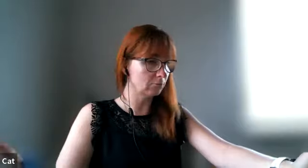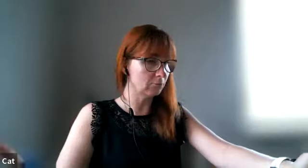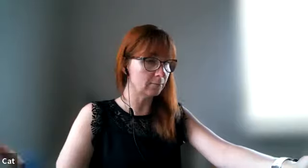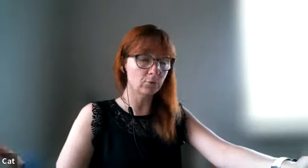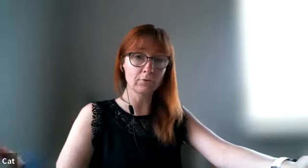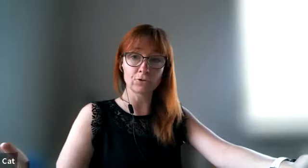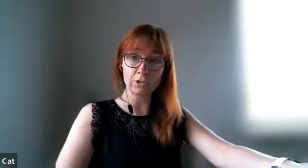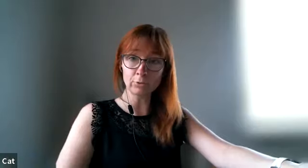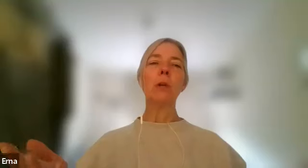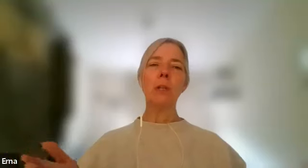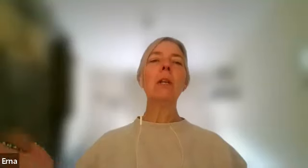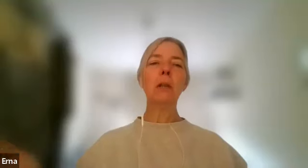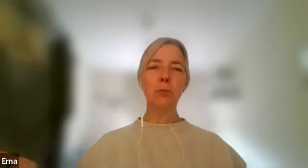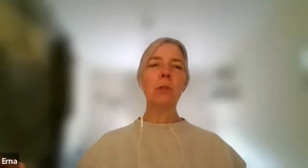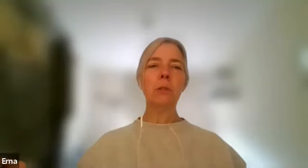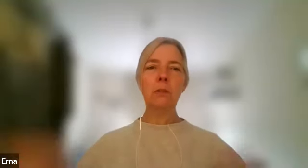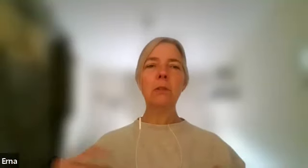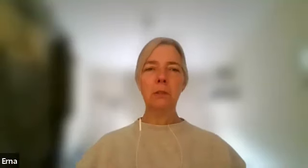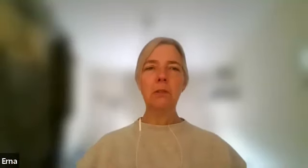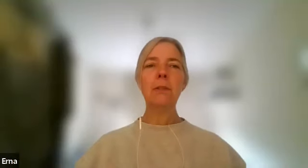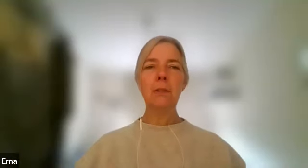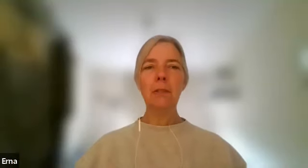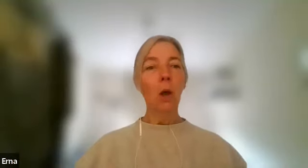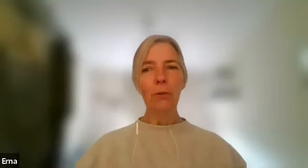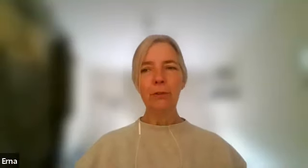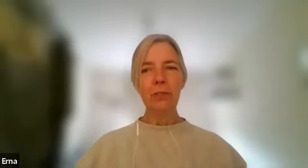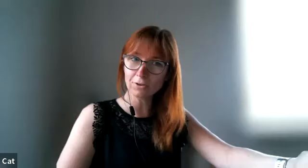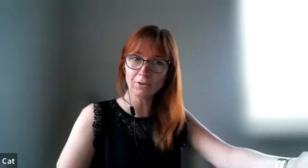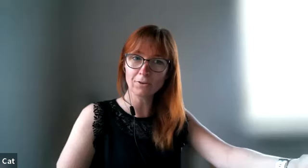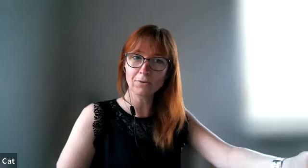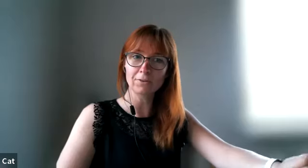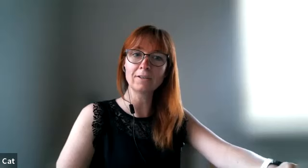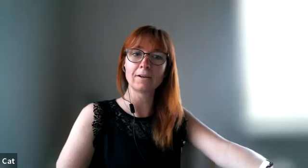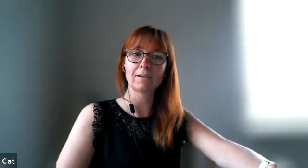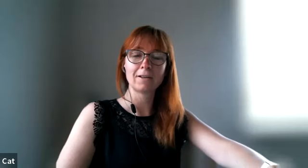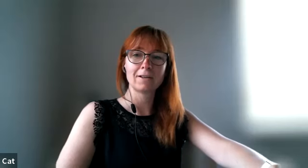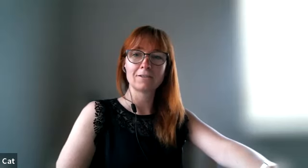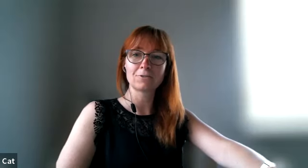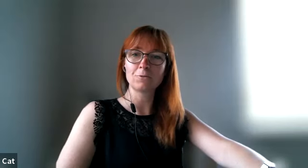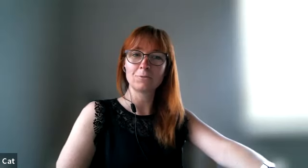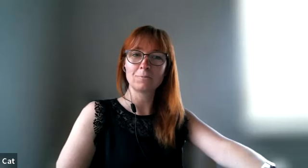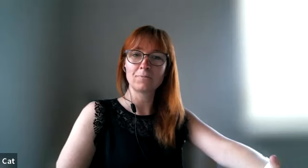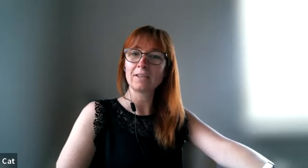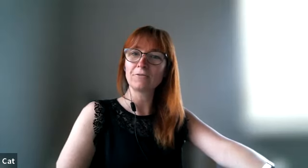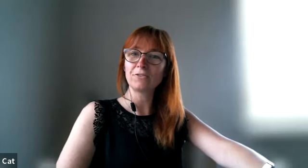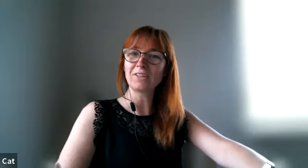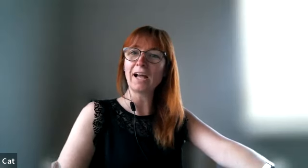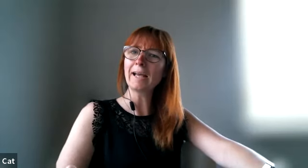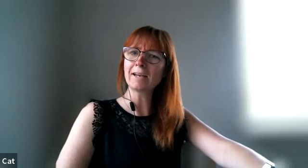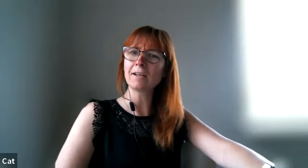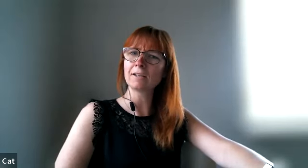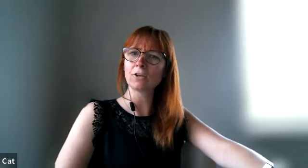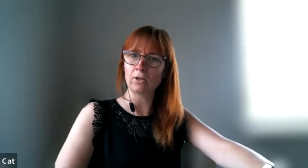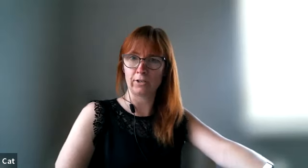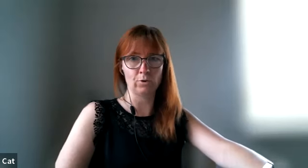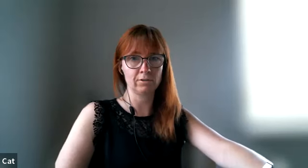made a book yeah i loved one i loved it and for work uh yeah so if i had a colleague once